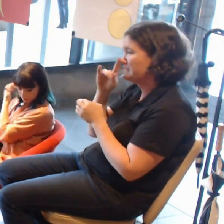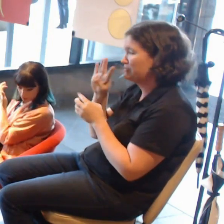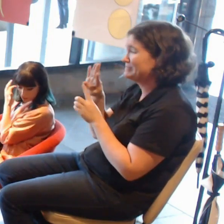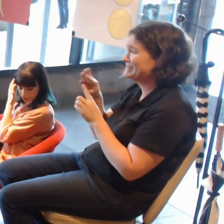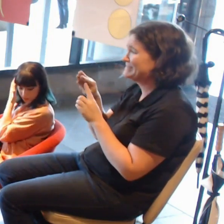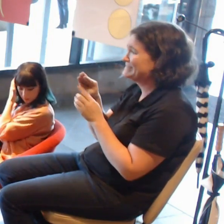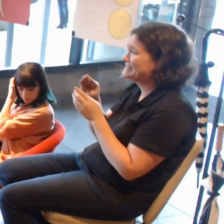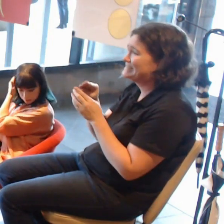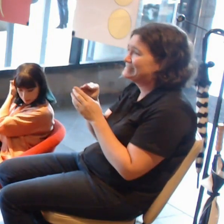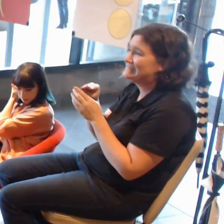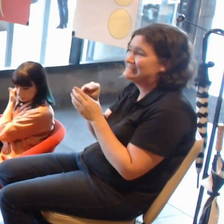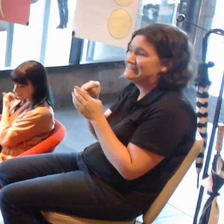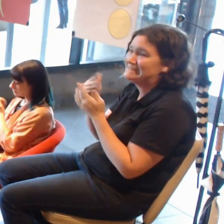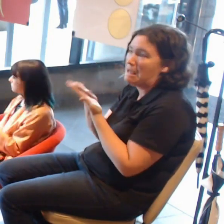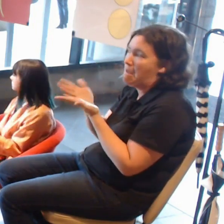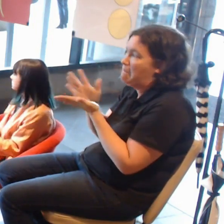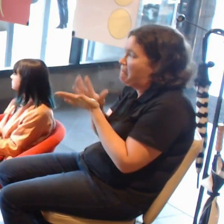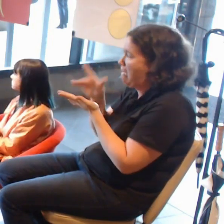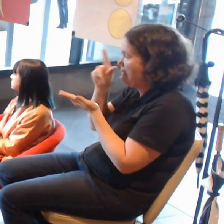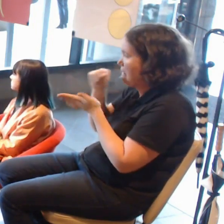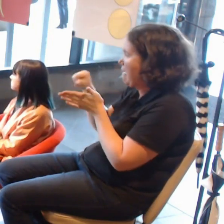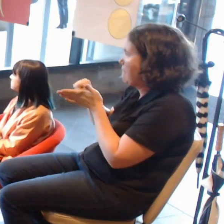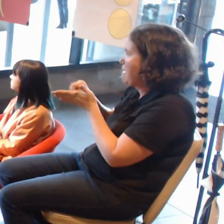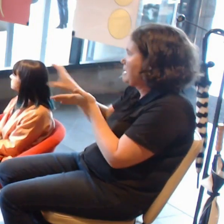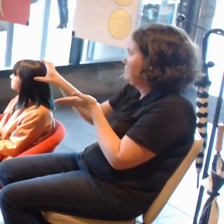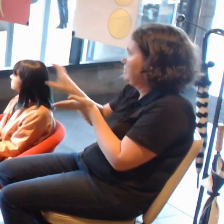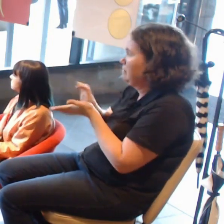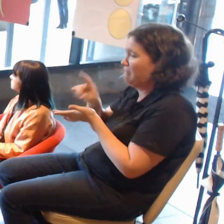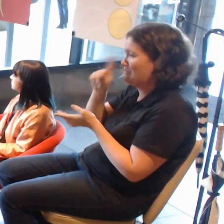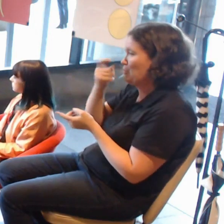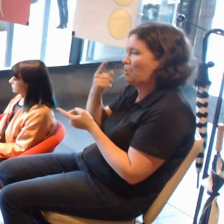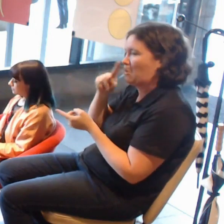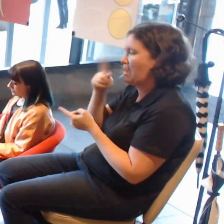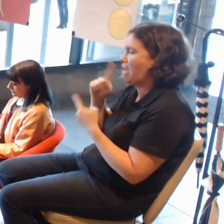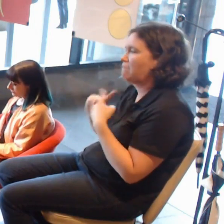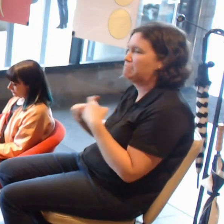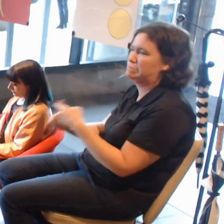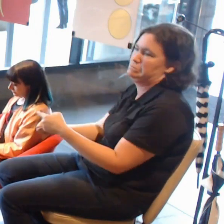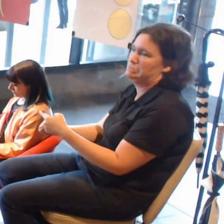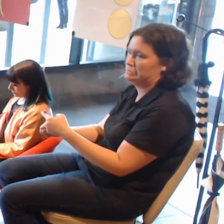it is not sustainable to get into if you have no money to start, if that makes sense.